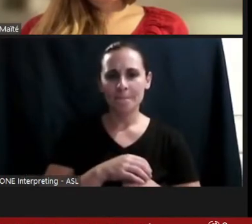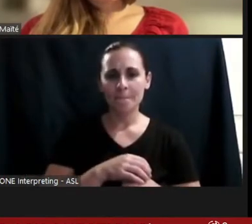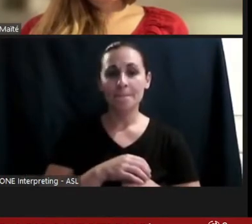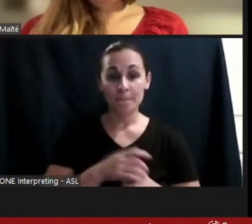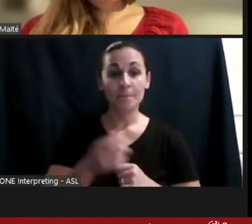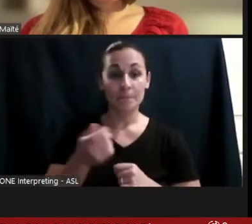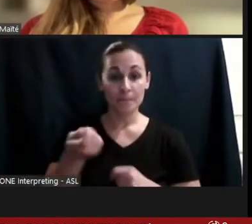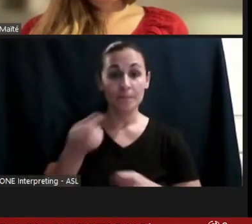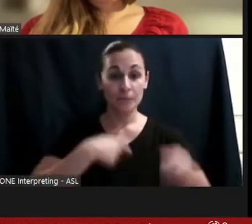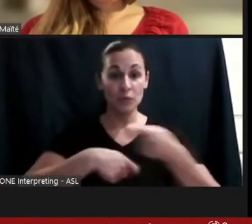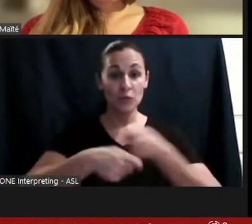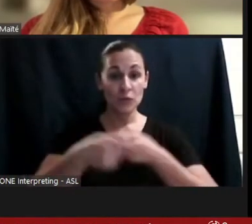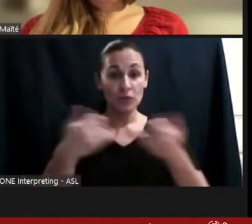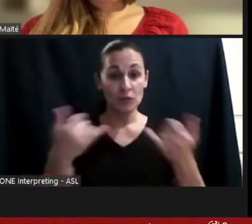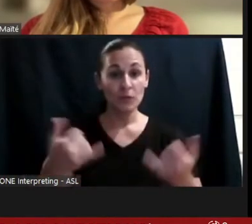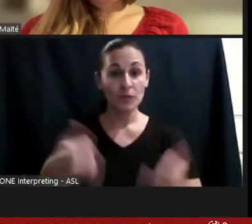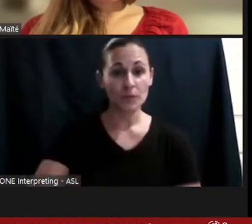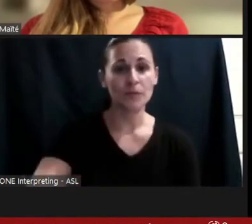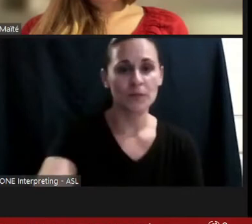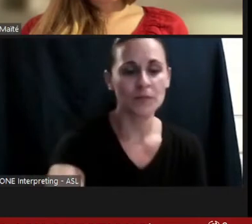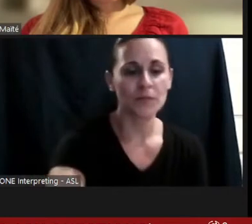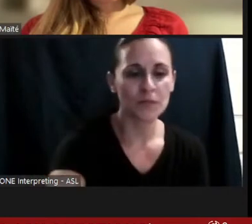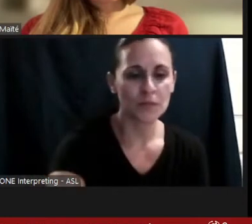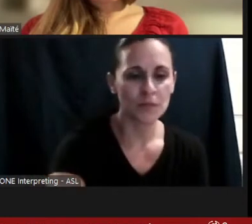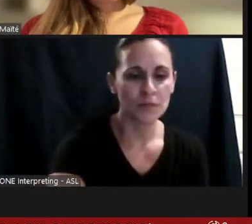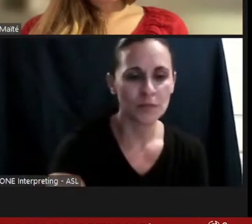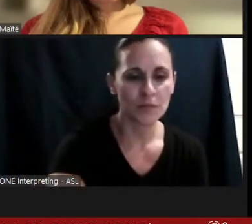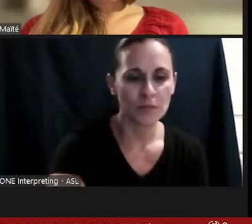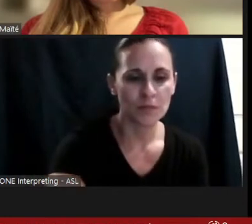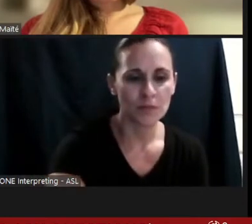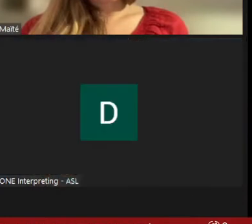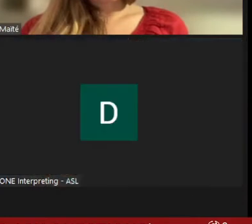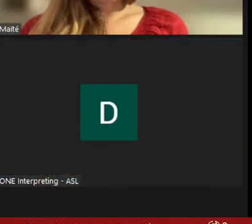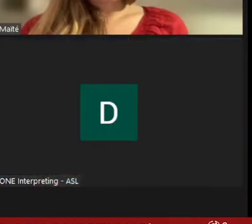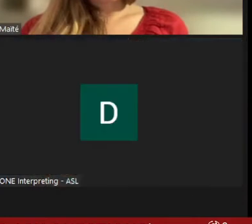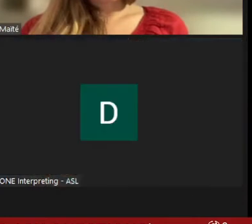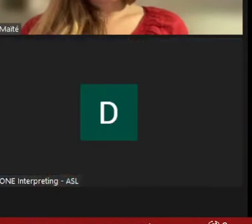How some of the dyslexia-- you said it has helped you in some ways, but